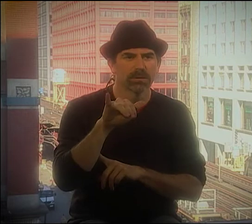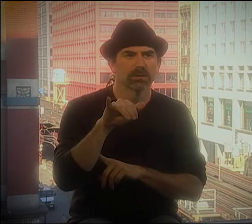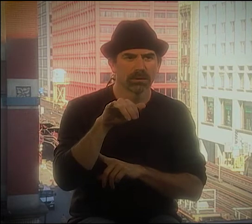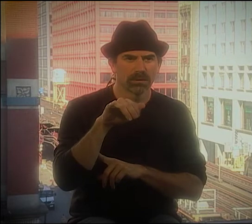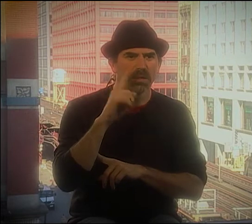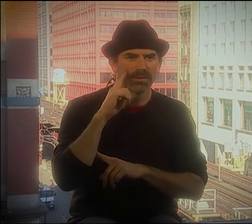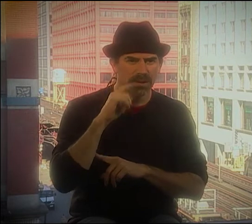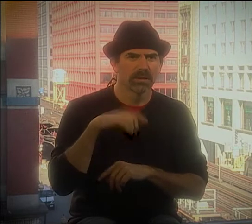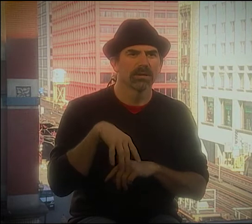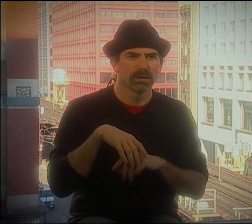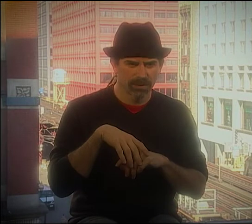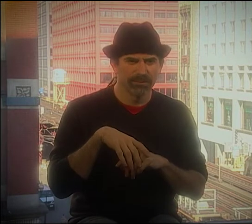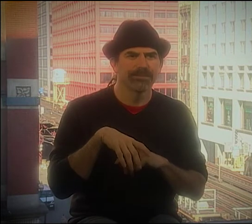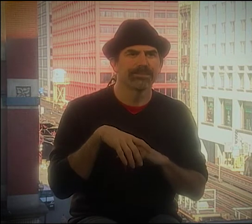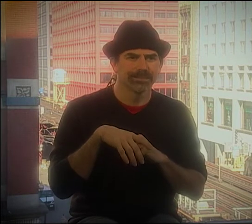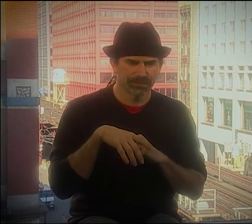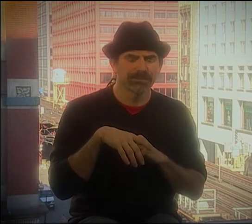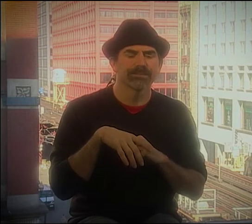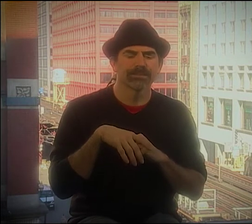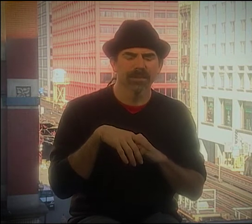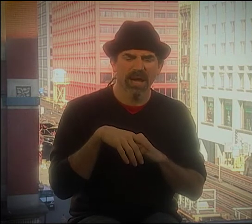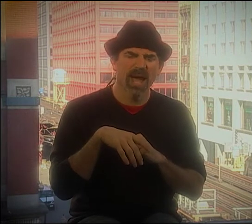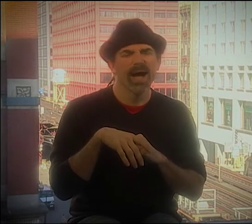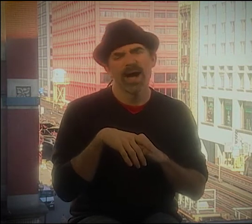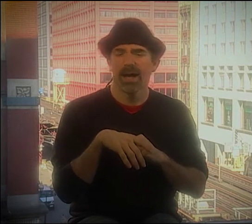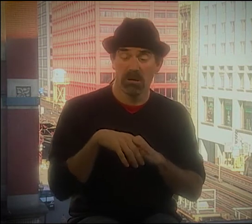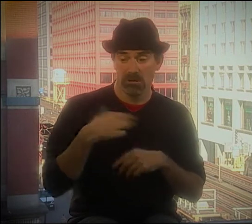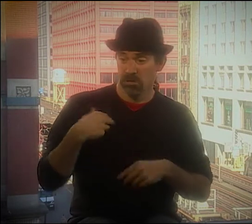WE DID ADVERTISE THE POETRY SOME, YES.